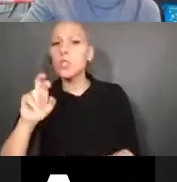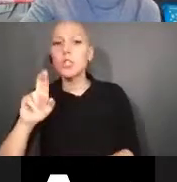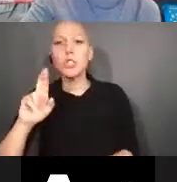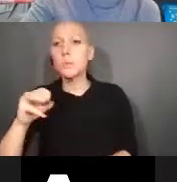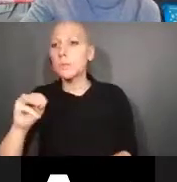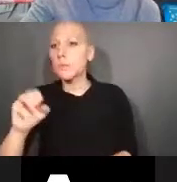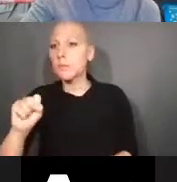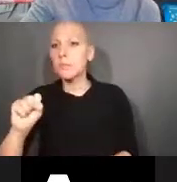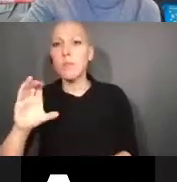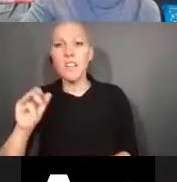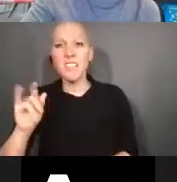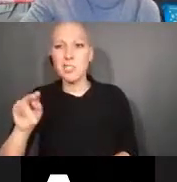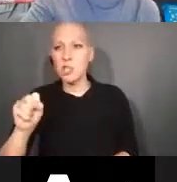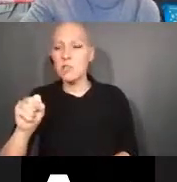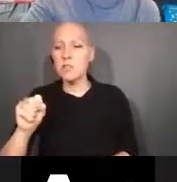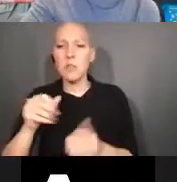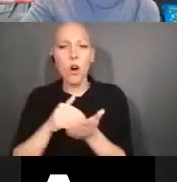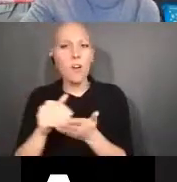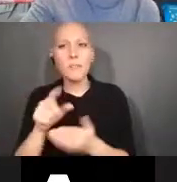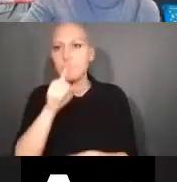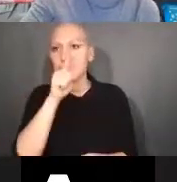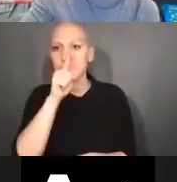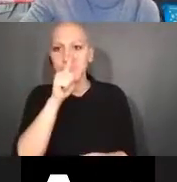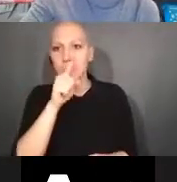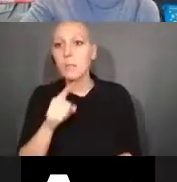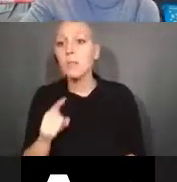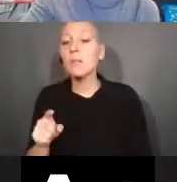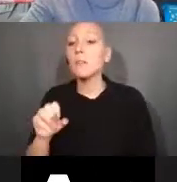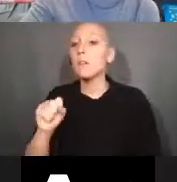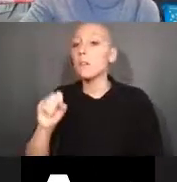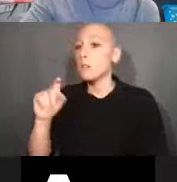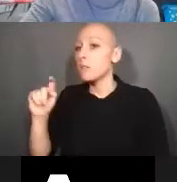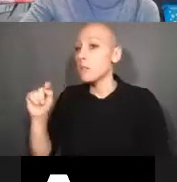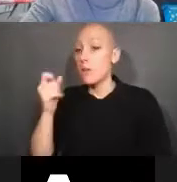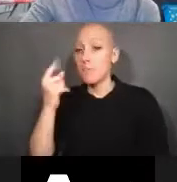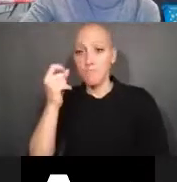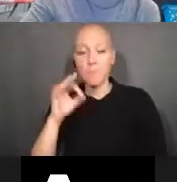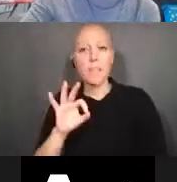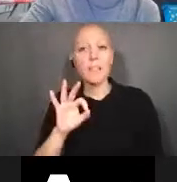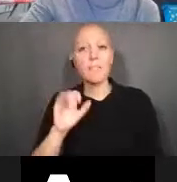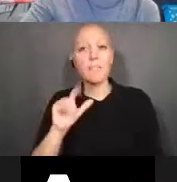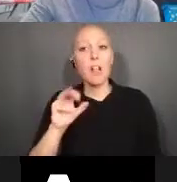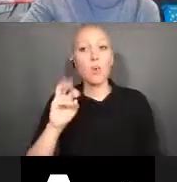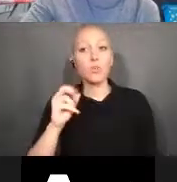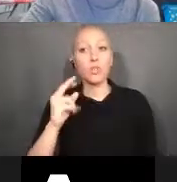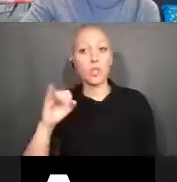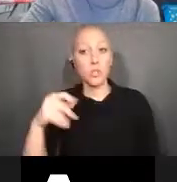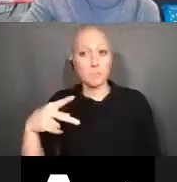So fellowships are not reportable and any award